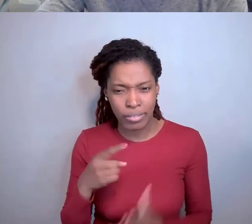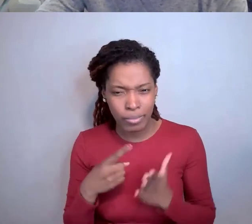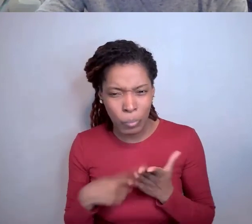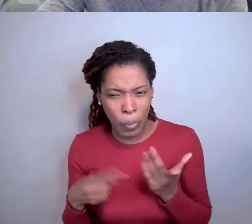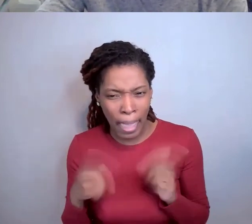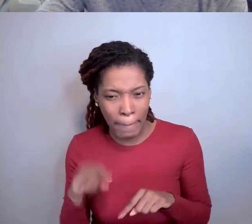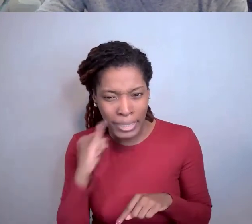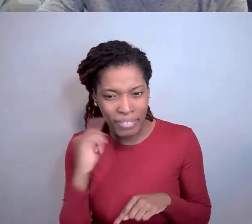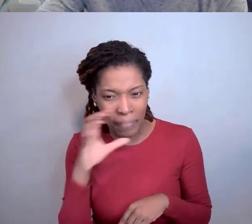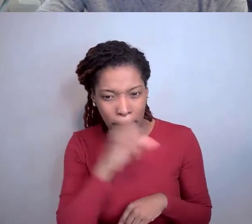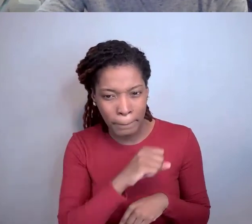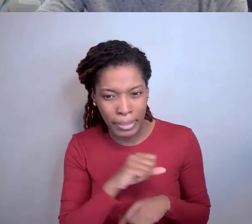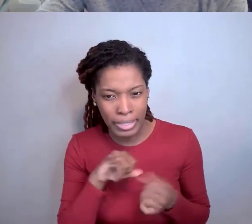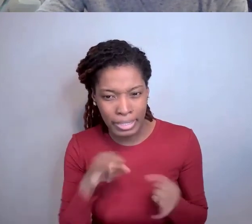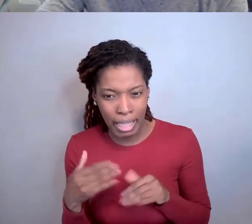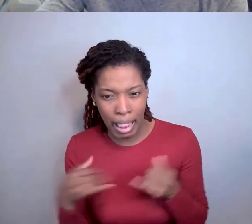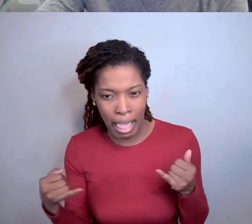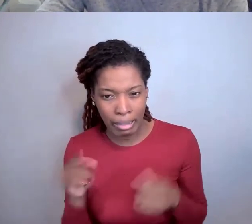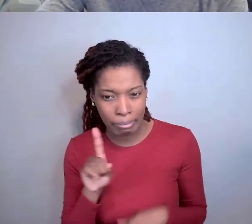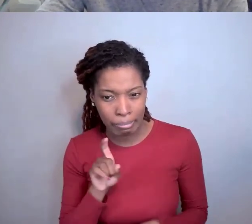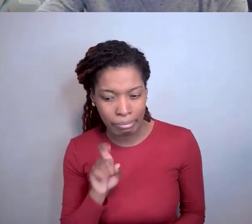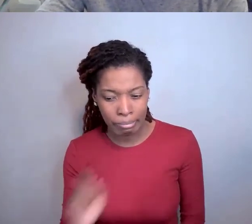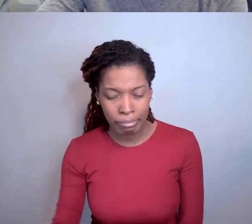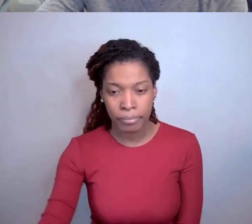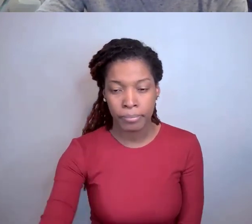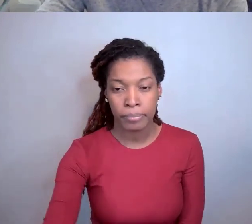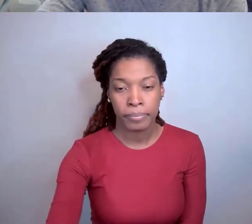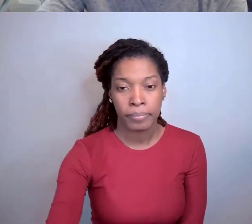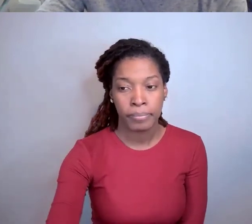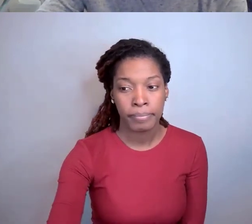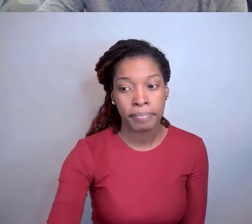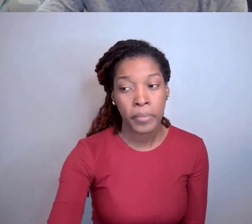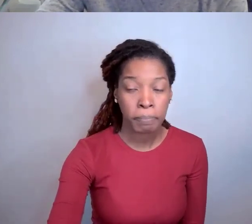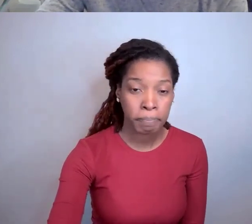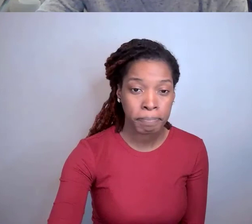Scott Cooper: Hmm. Mary Fran Deutsch: The first thing you've got to do is just acknowledge there's an issue,